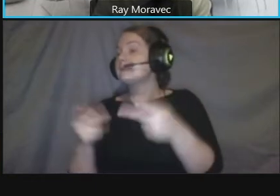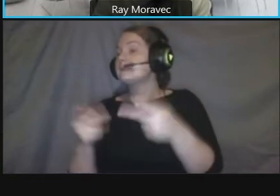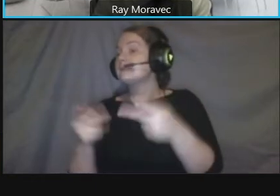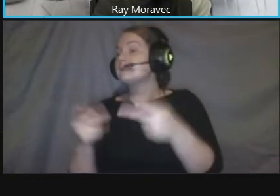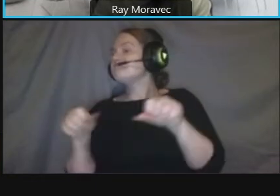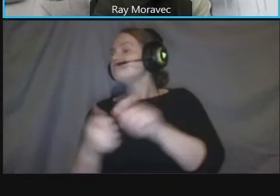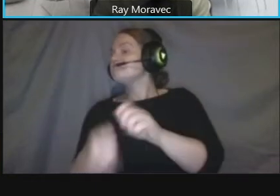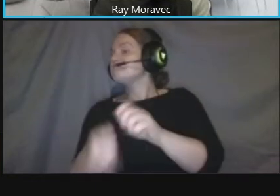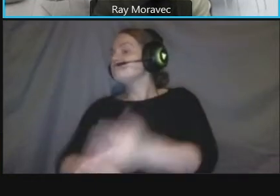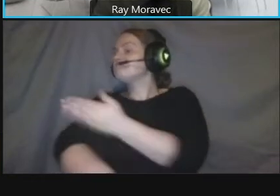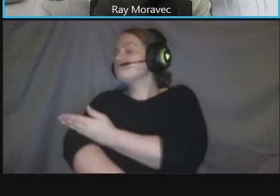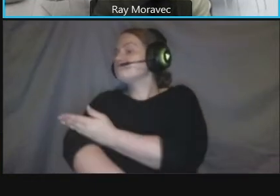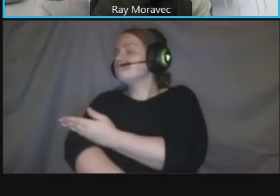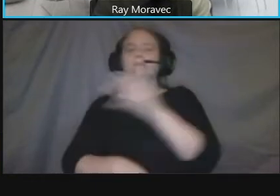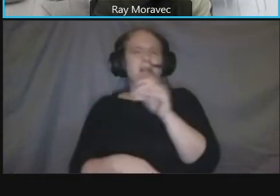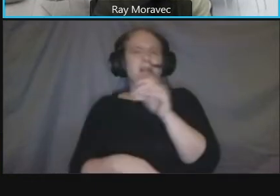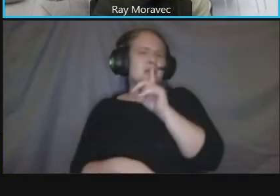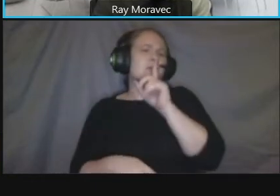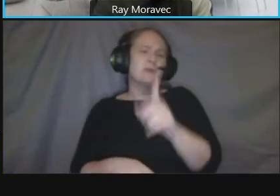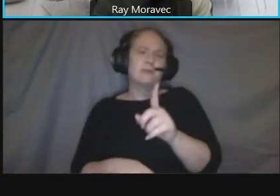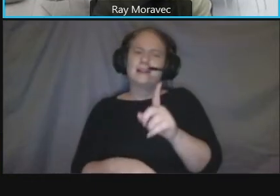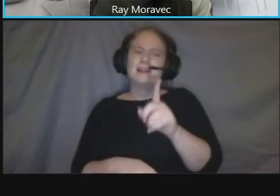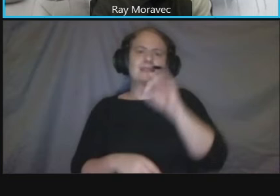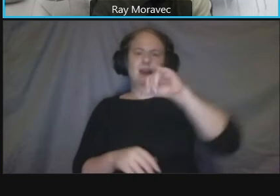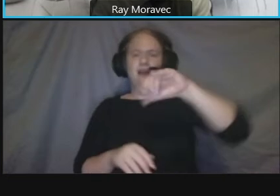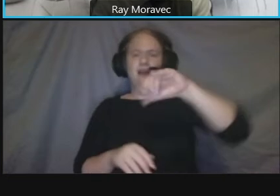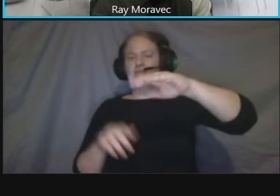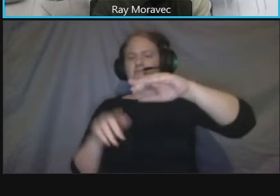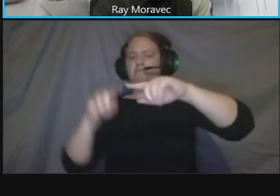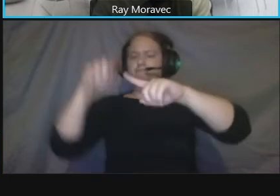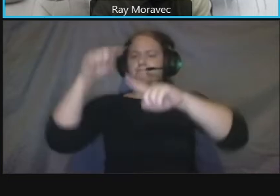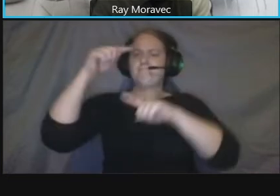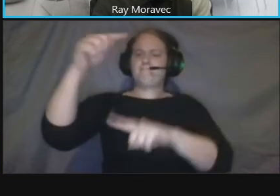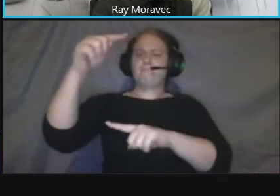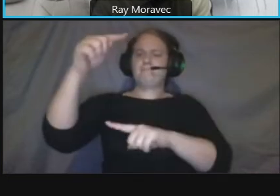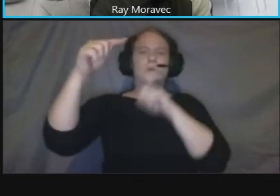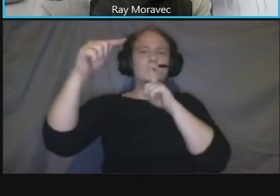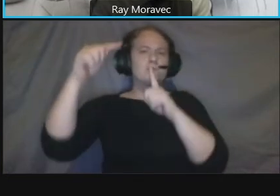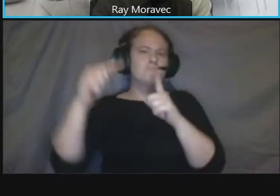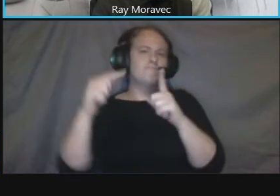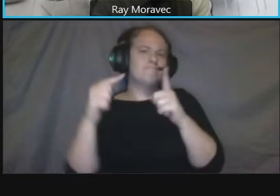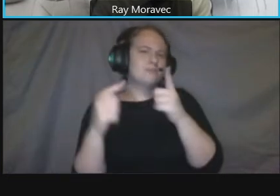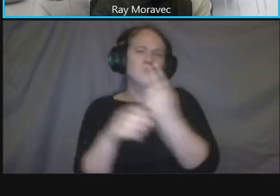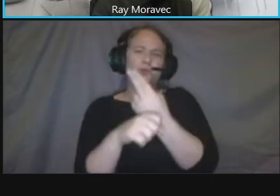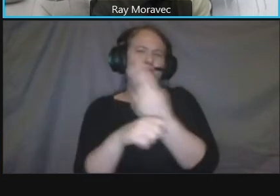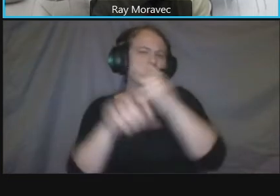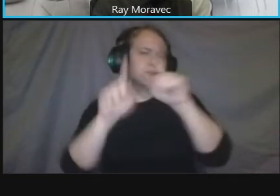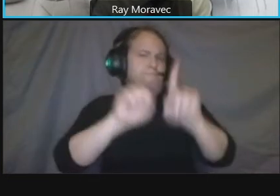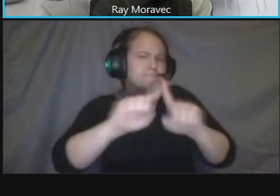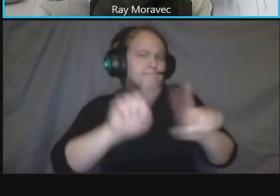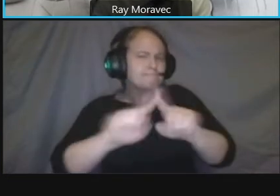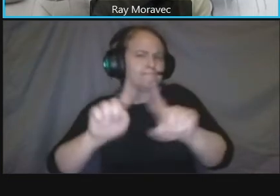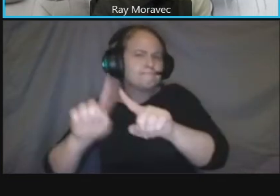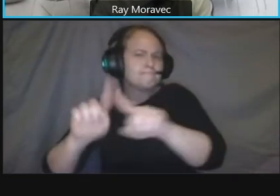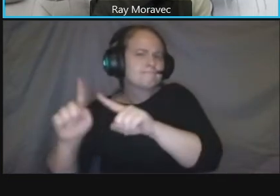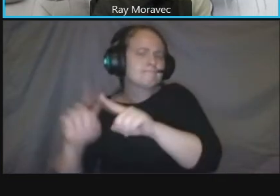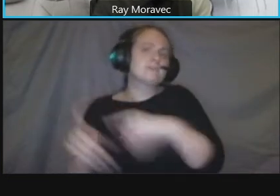in the center of the of the area here looking at those improvements uh where can we buffer